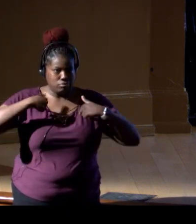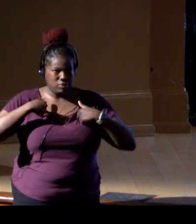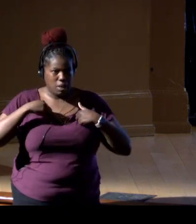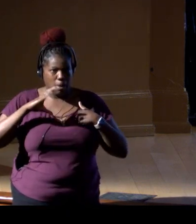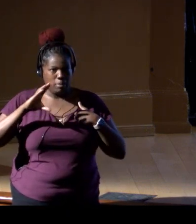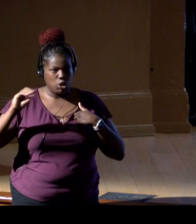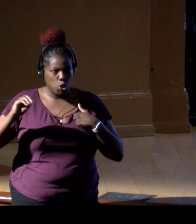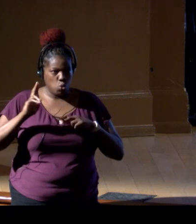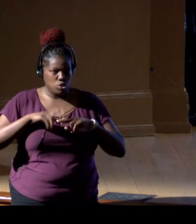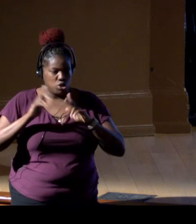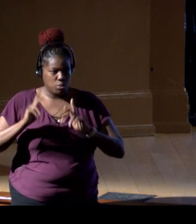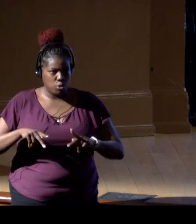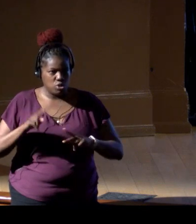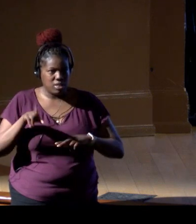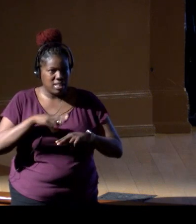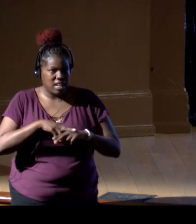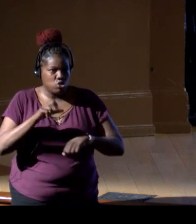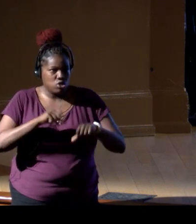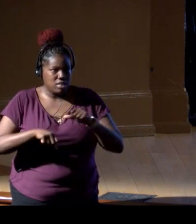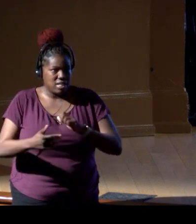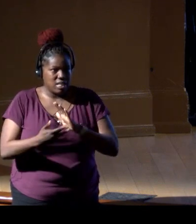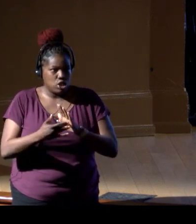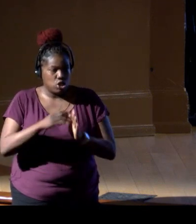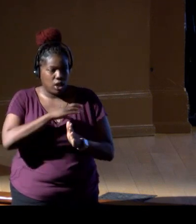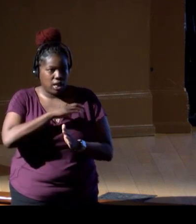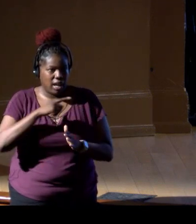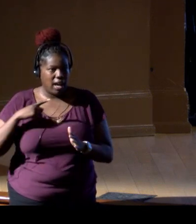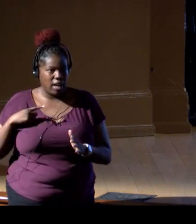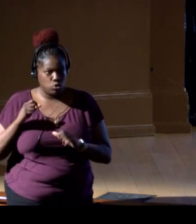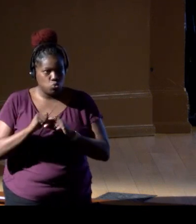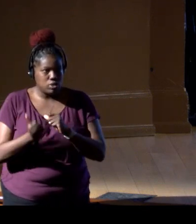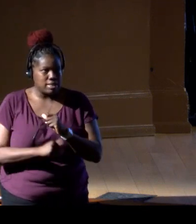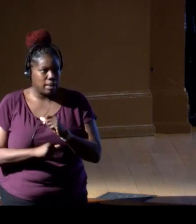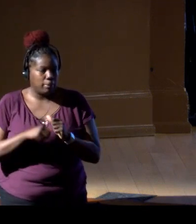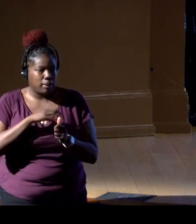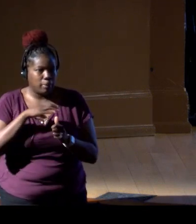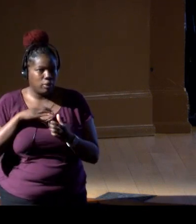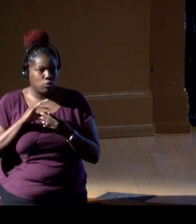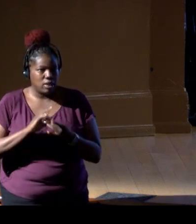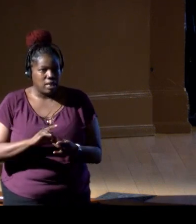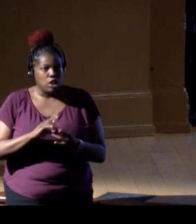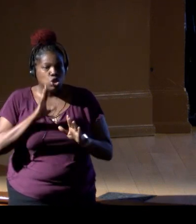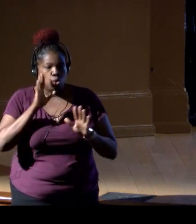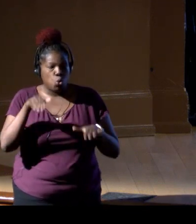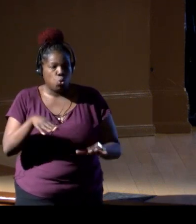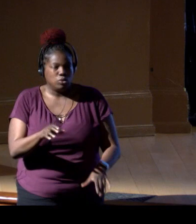to the National Science and Technology Council Subcommittee on Ocean Science and Technology.